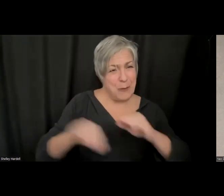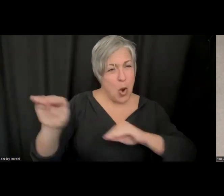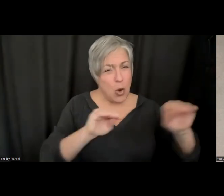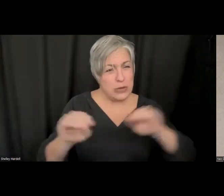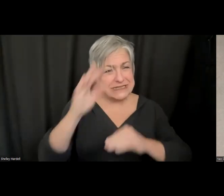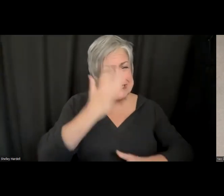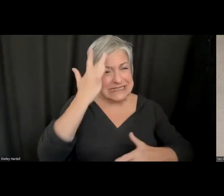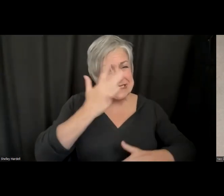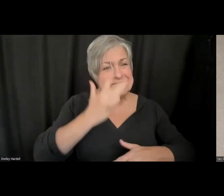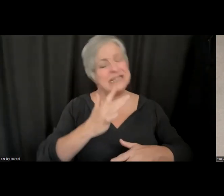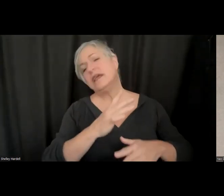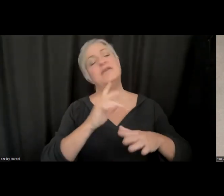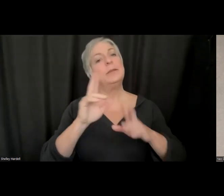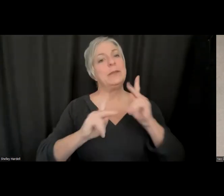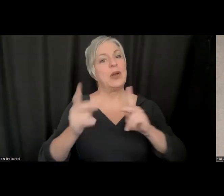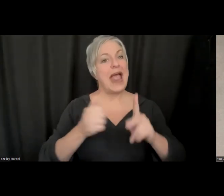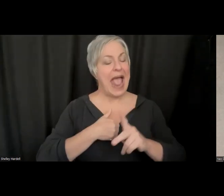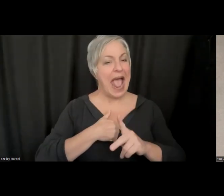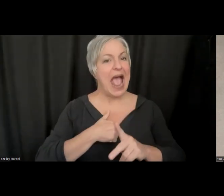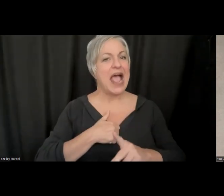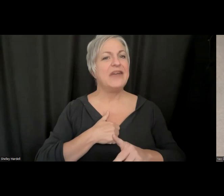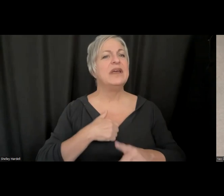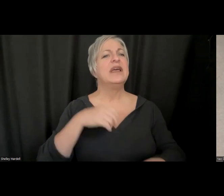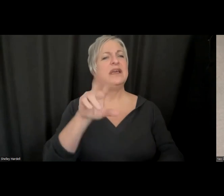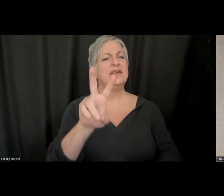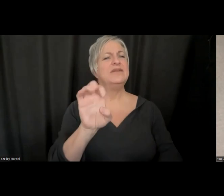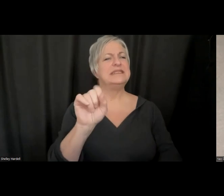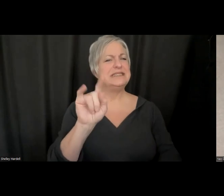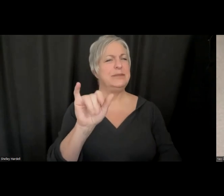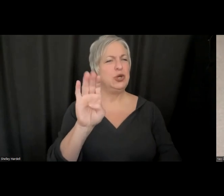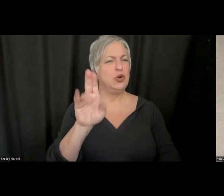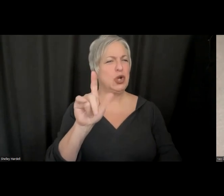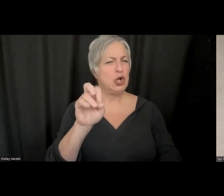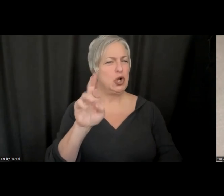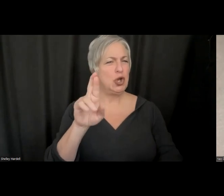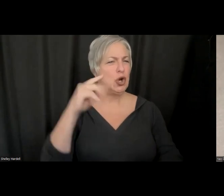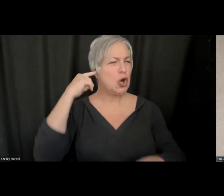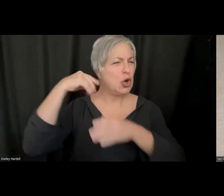have vestibular issues, like Meryl commented earlier. What